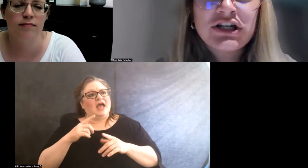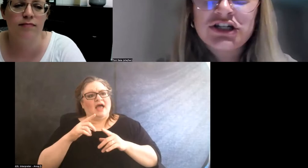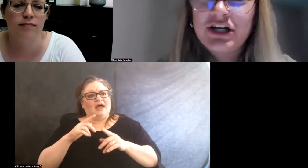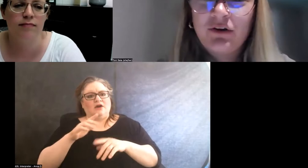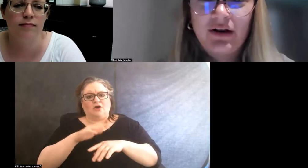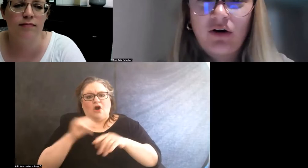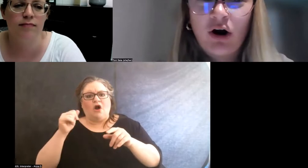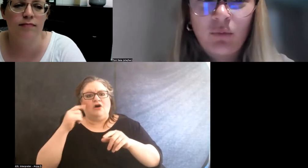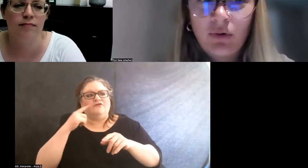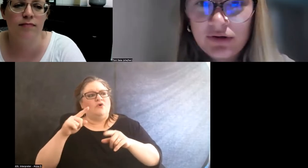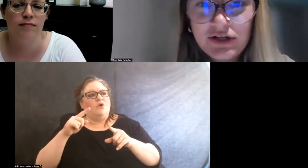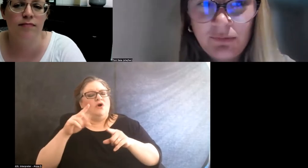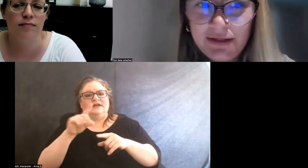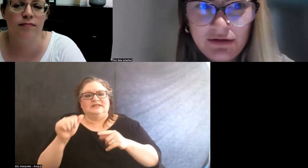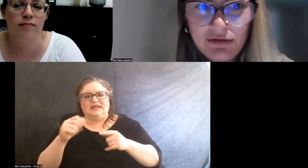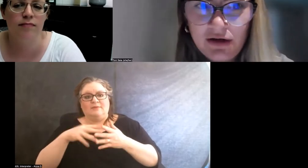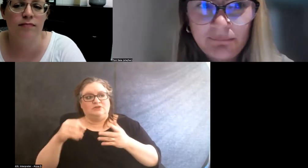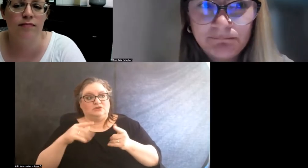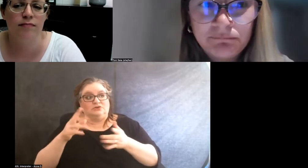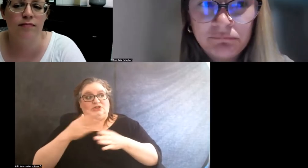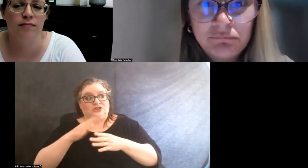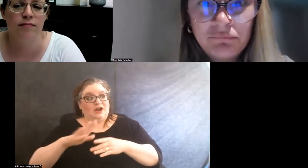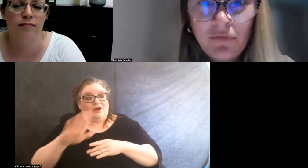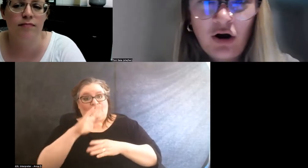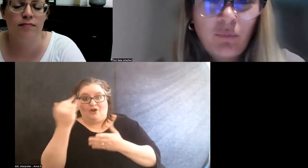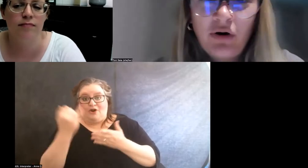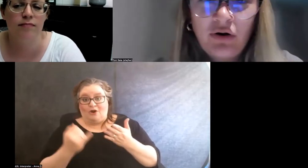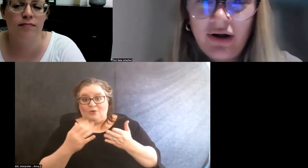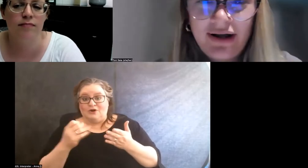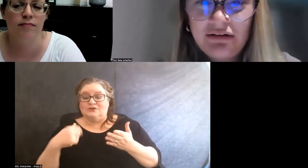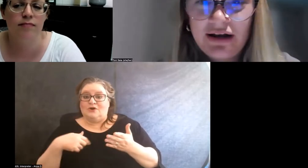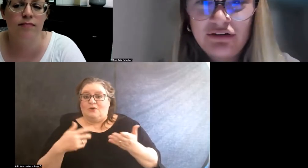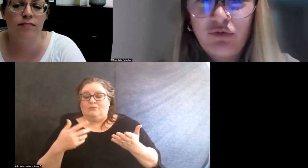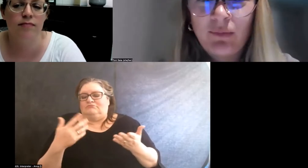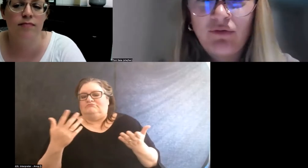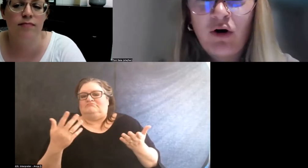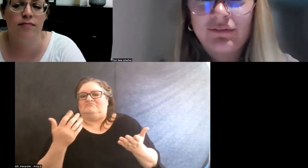to share their artwork or any form of art